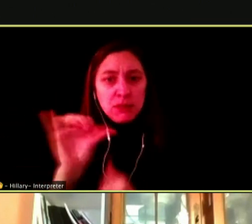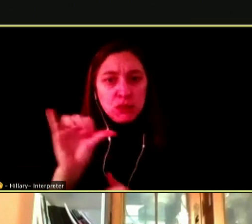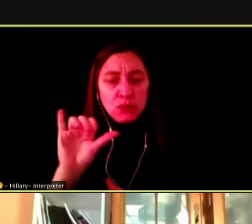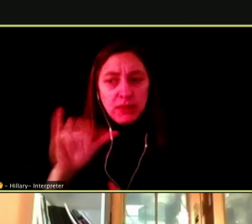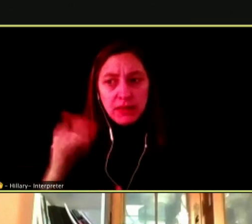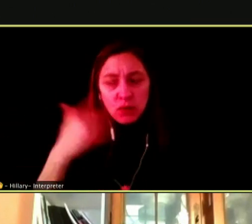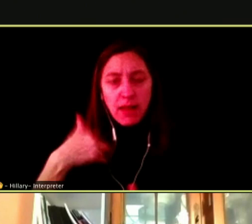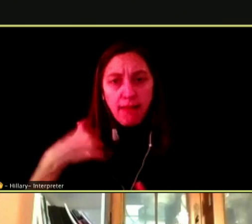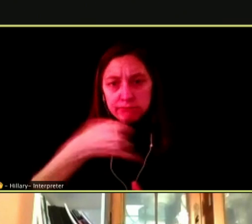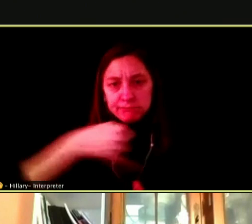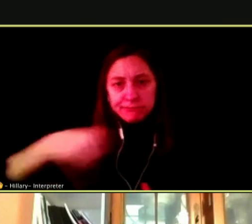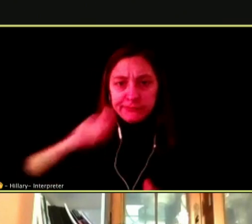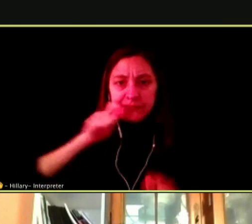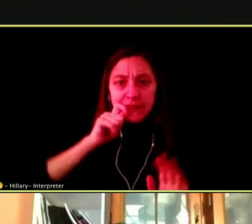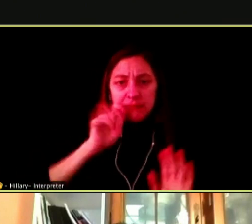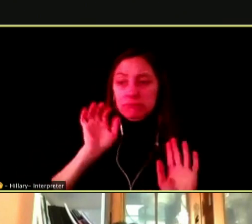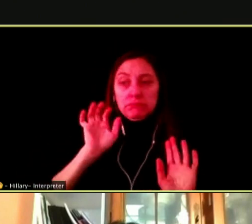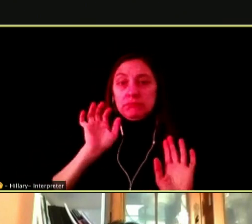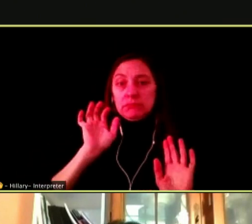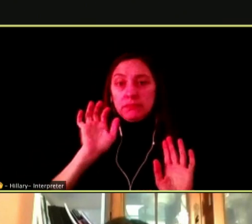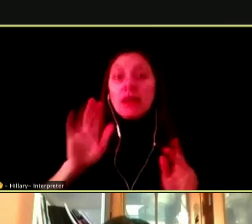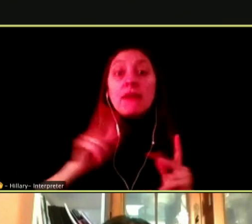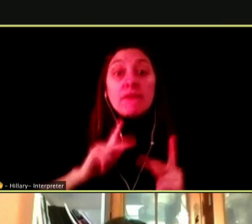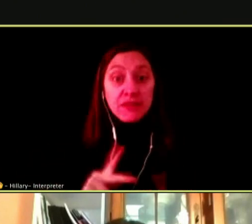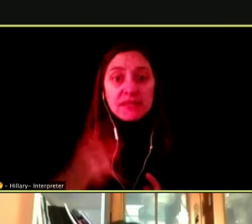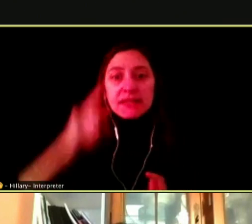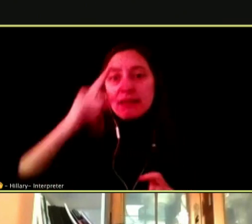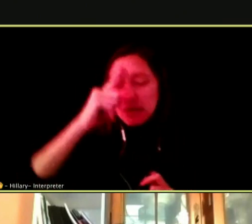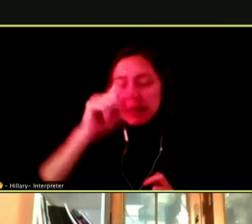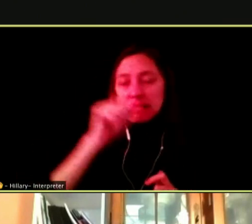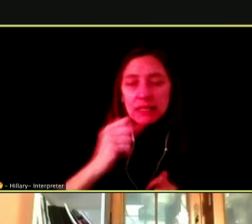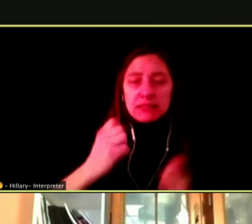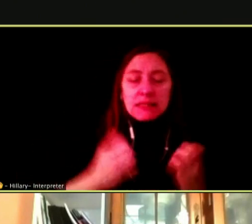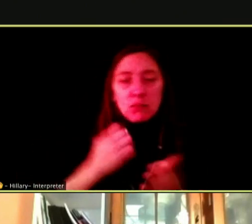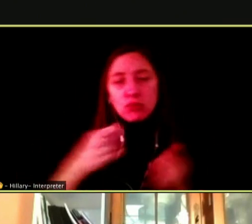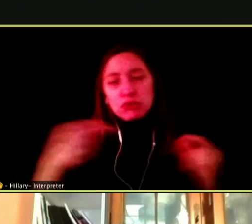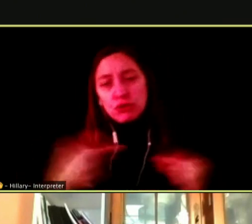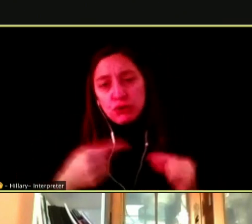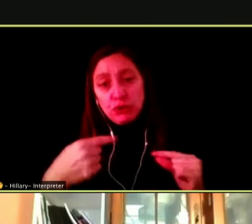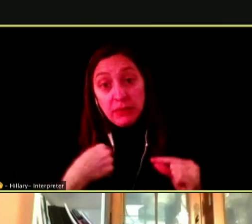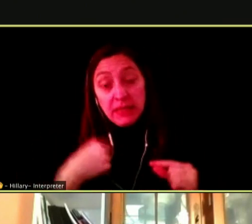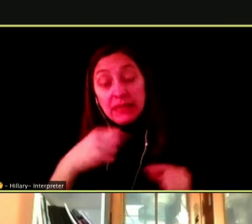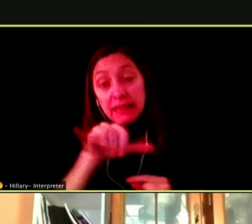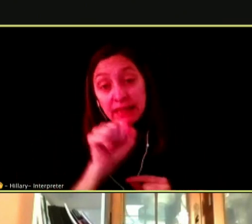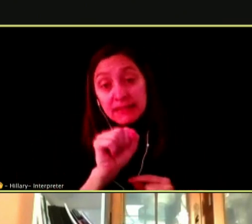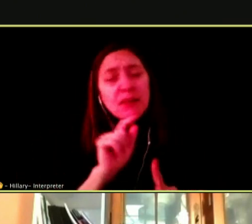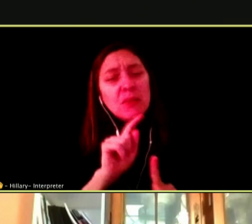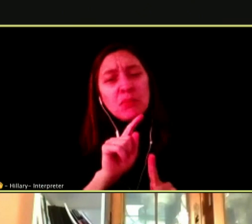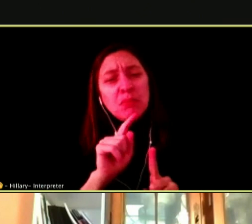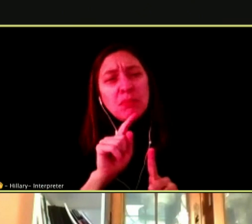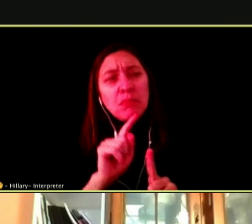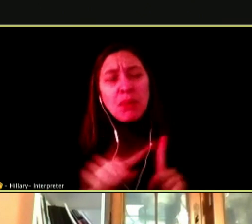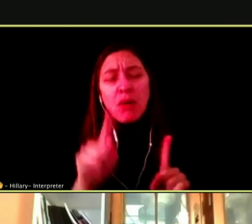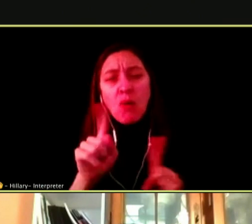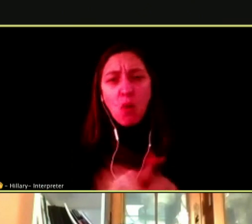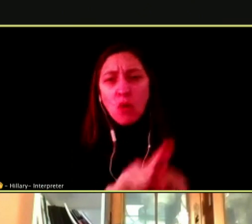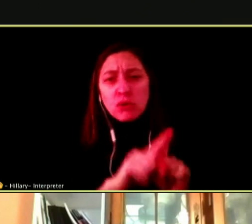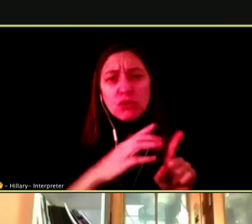WILL NOT ONLY PHYSICALLY AND MENTALLY AND EMOTIONALLY HURT ME, BUT WILL LEAVE A DEVASTATING EFFECT ON MY LOVED ONES.